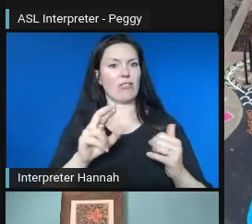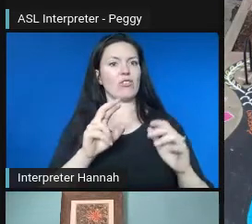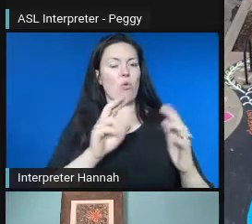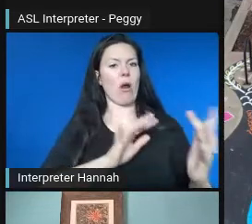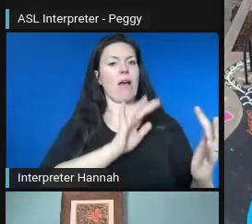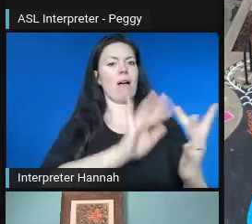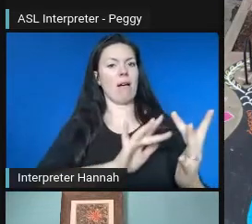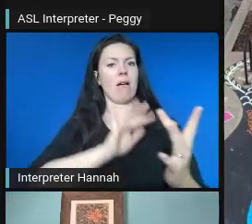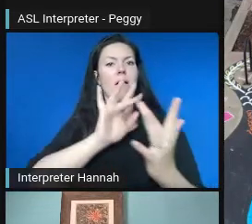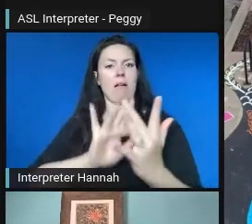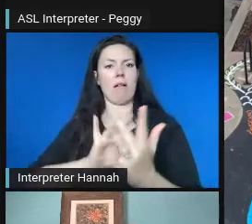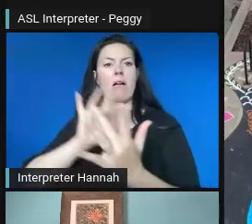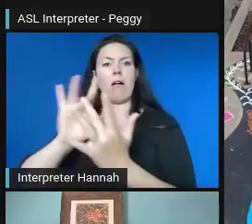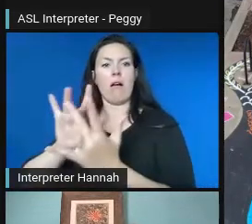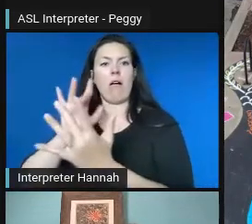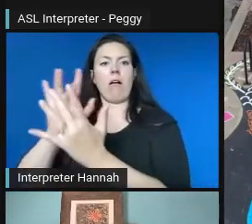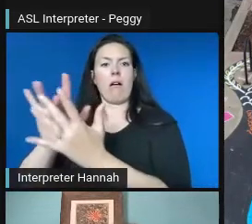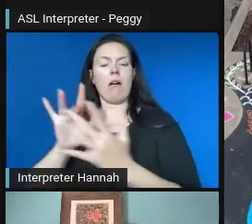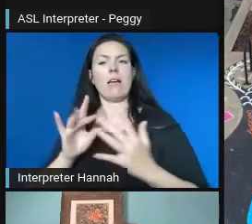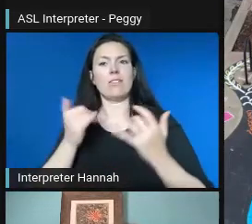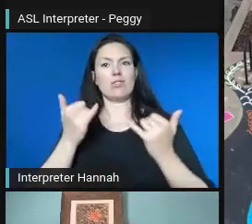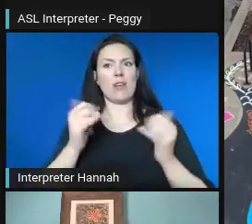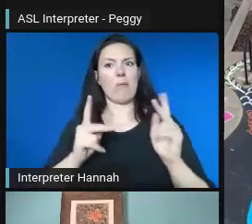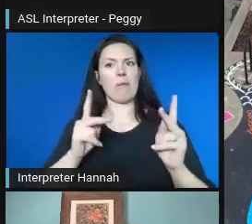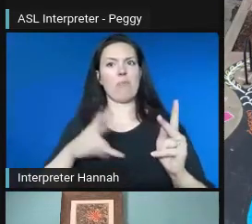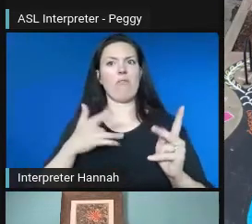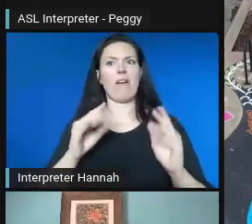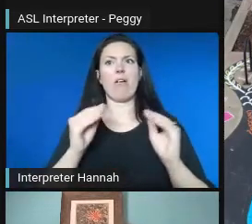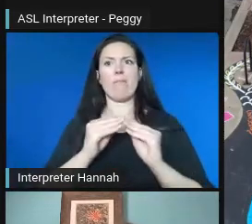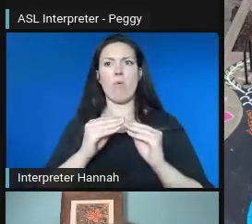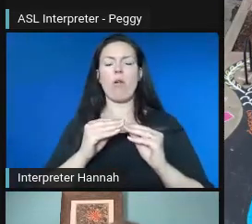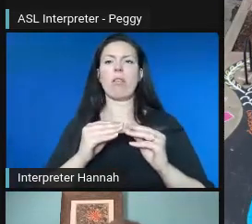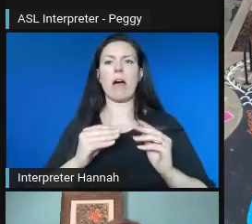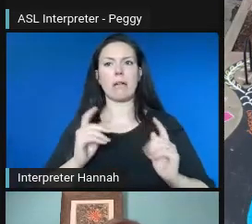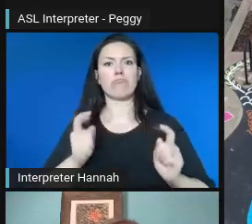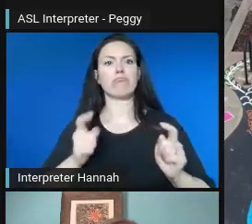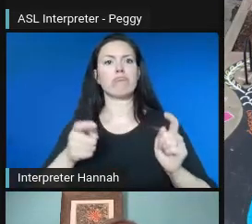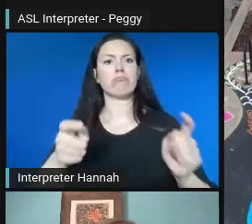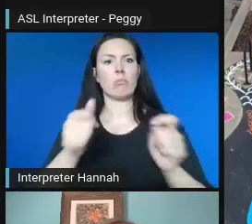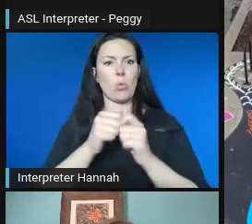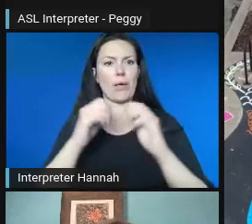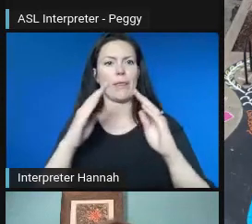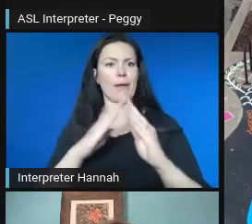And so I think that was helpful. After doing that engagement for a number of months,